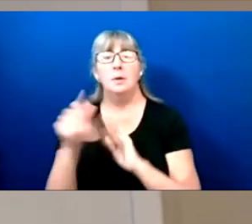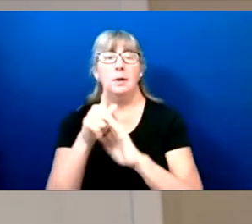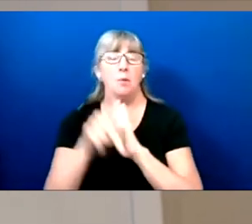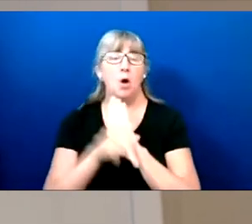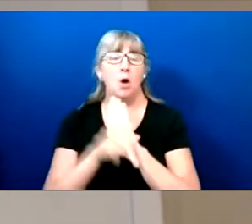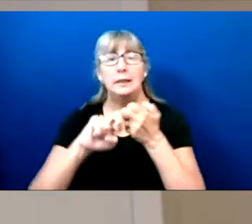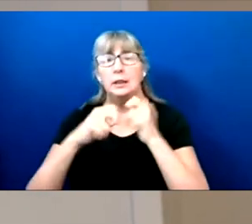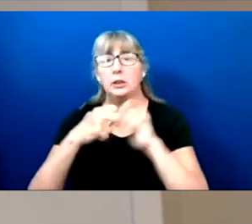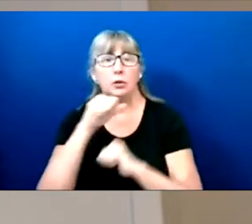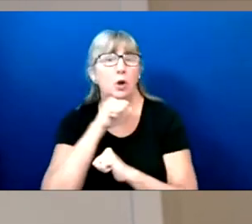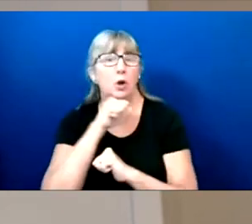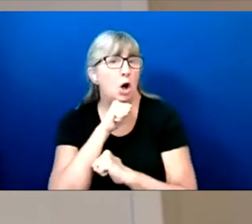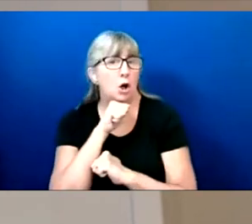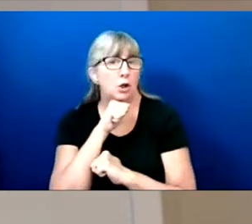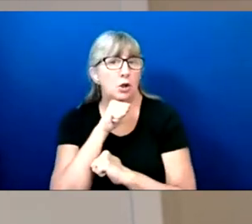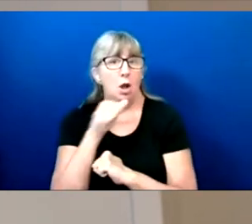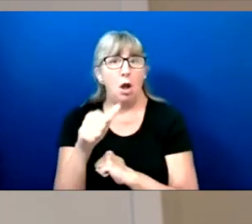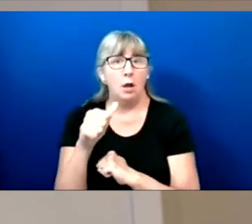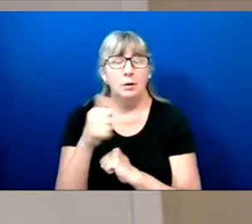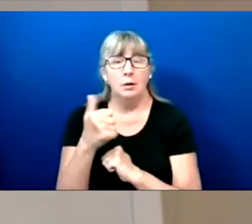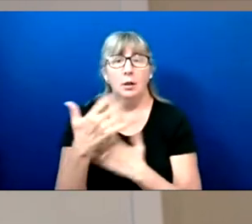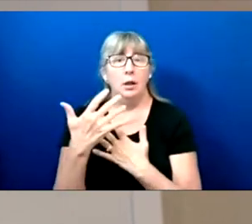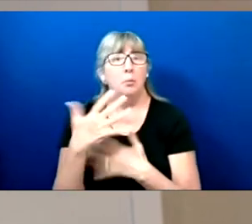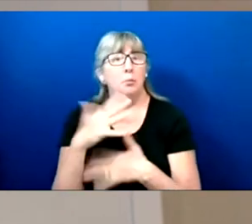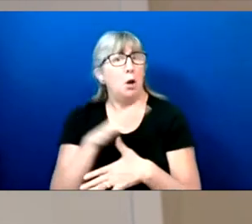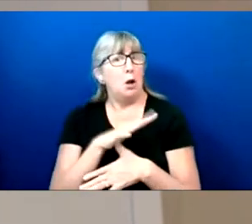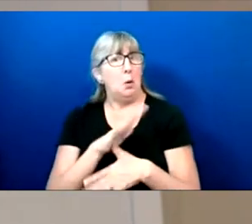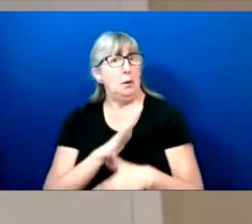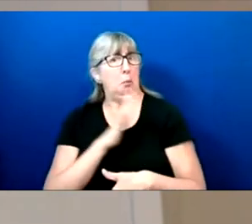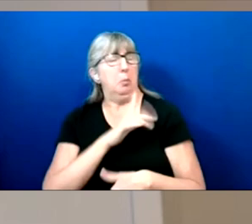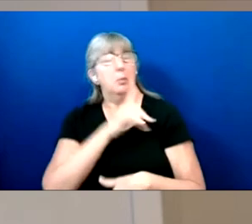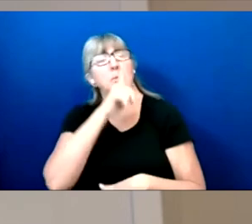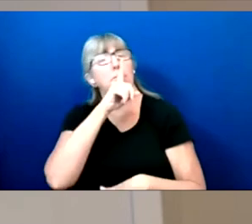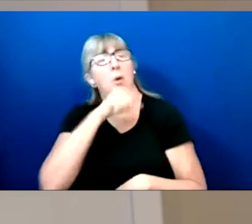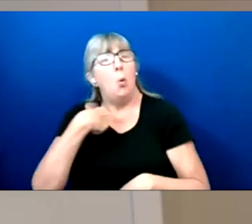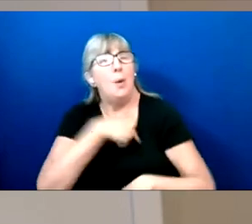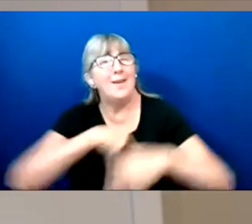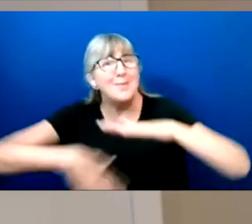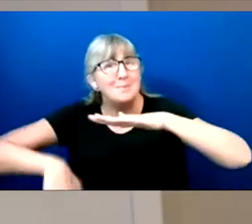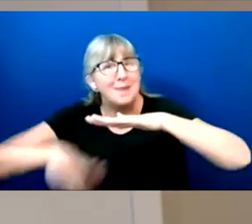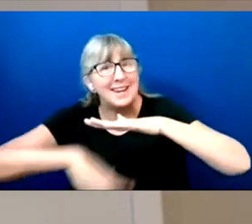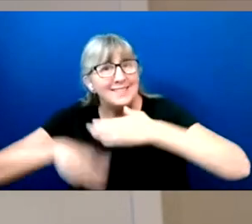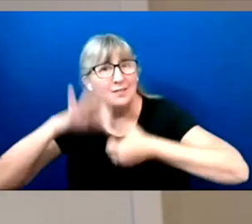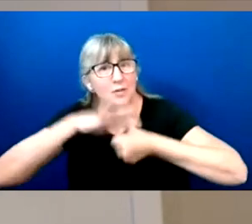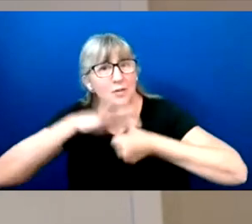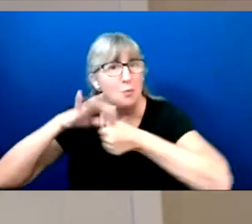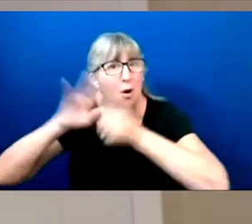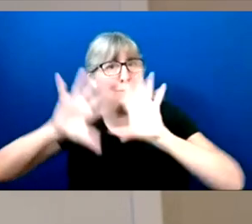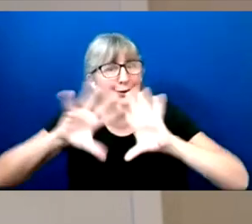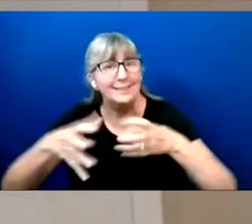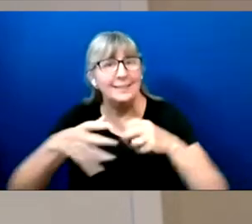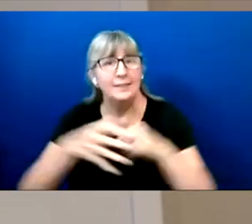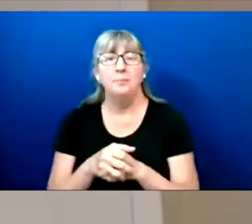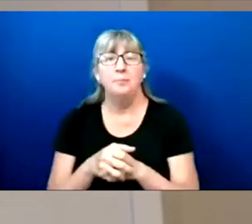policy issues are not fringe priorities, that we are the base of our democracy.